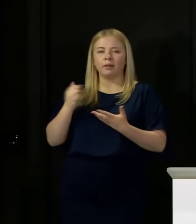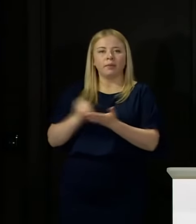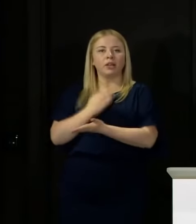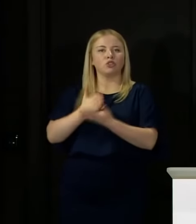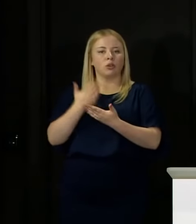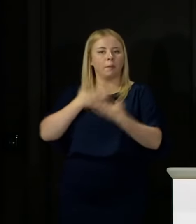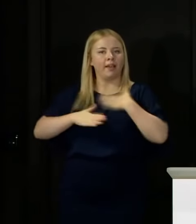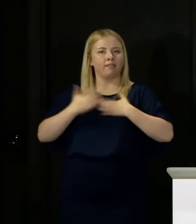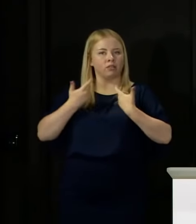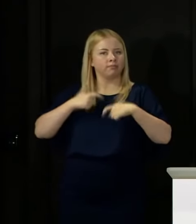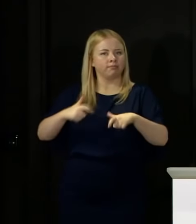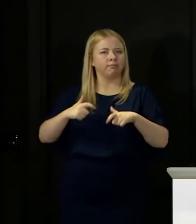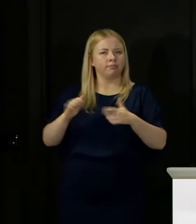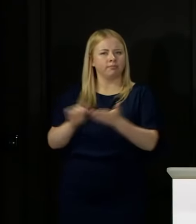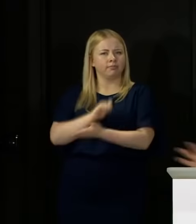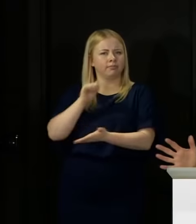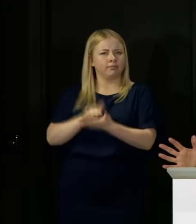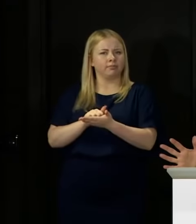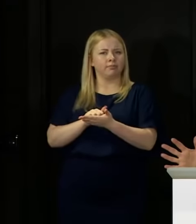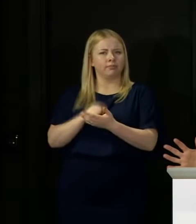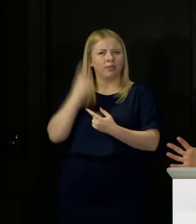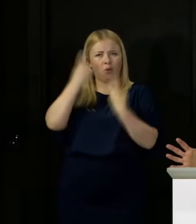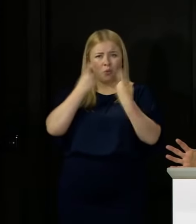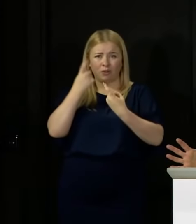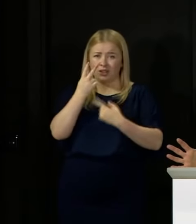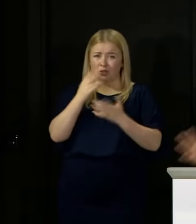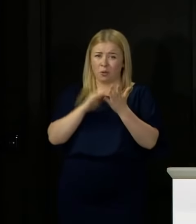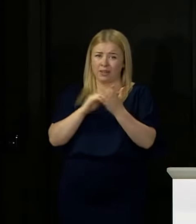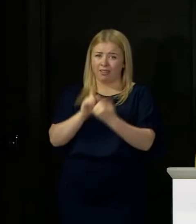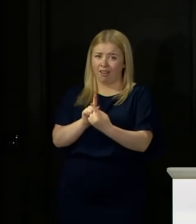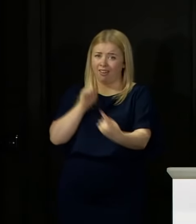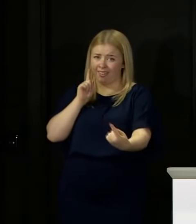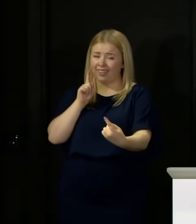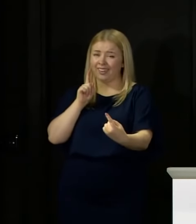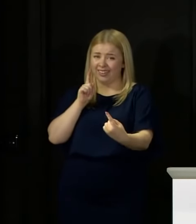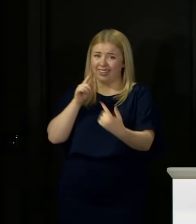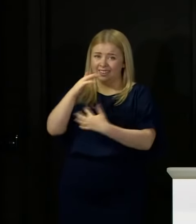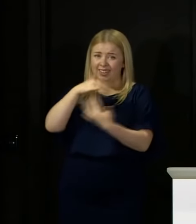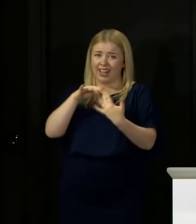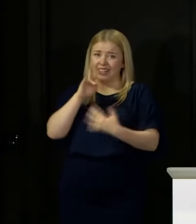I do have a worry about two metre distancing, because I have seen with my own eyes and on